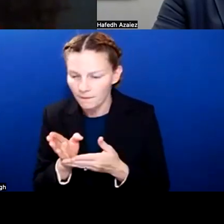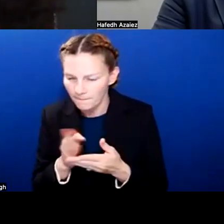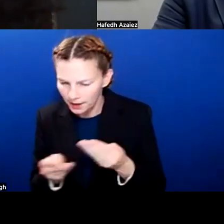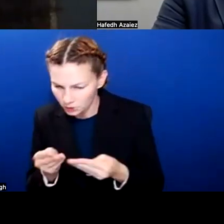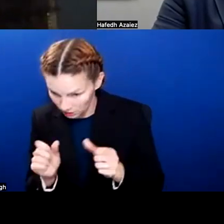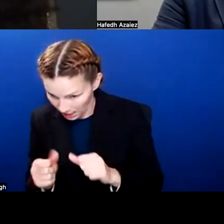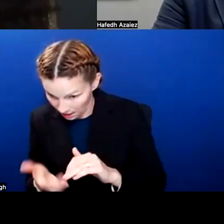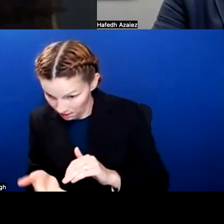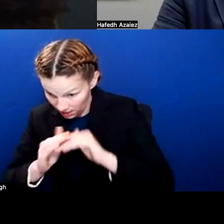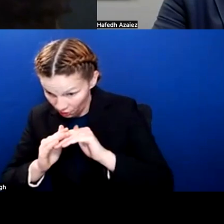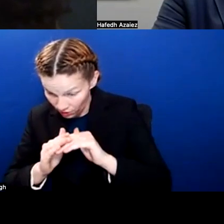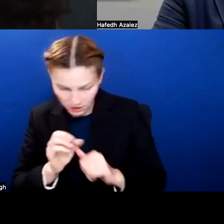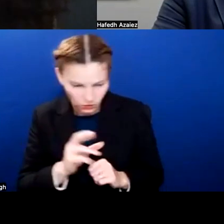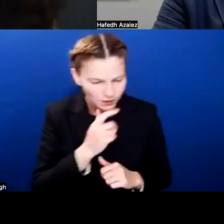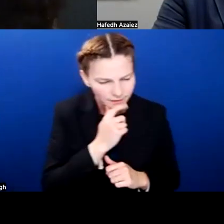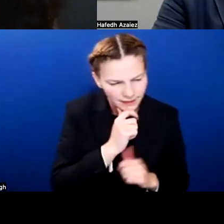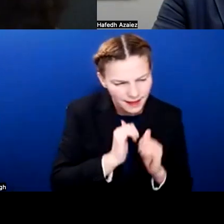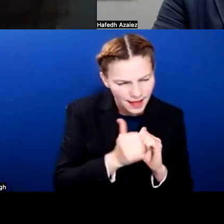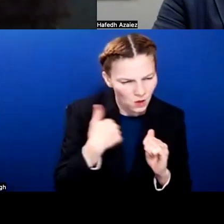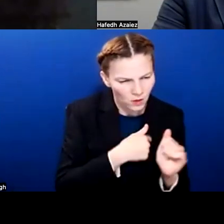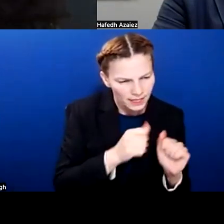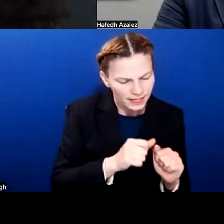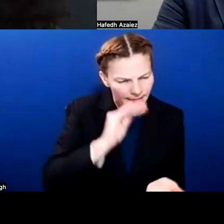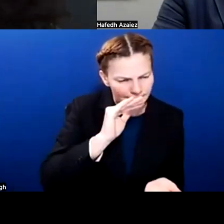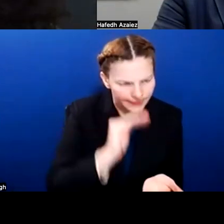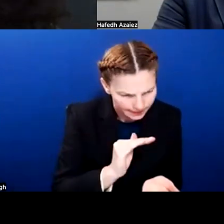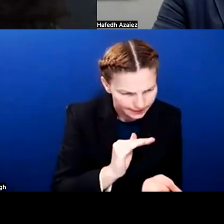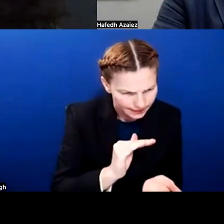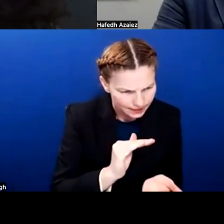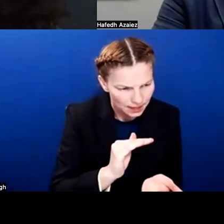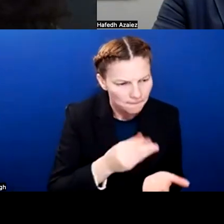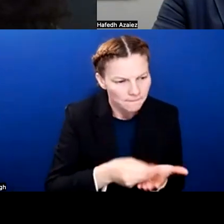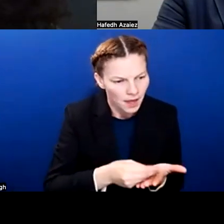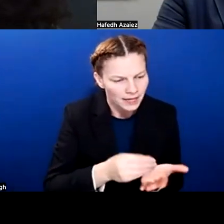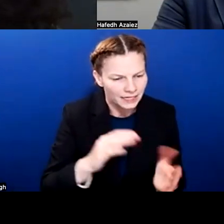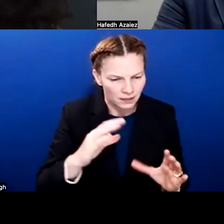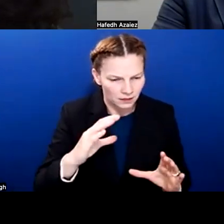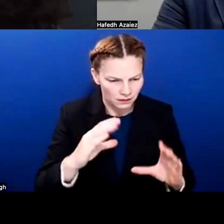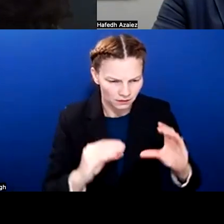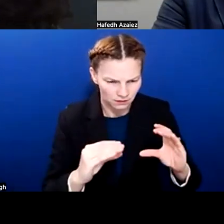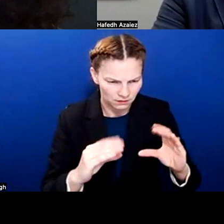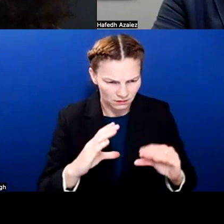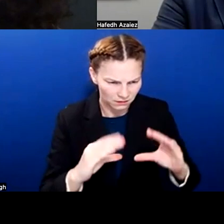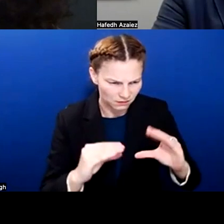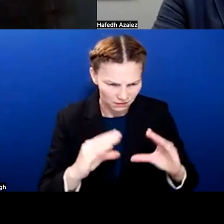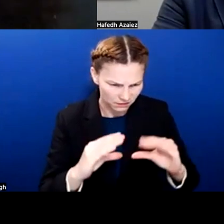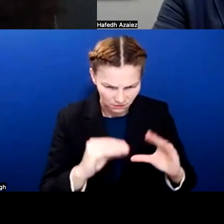or things that you can possibly reduce in your budget to help fund the things that you need in the budget. It all flows into an in and out process